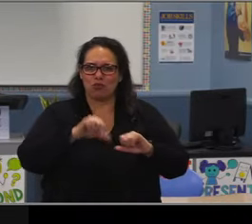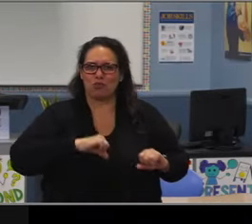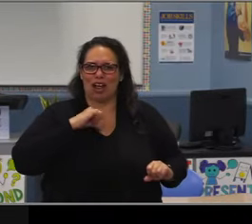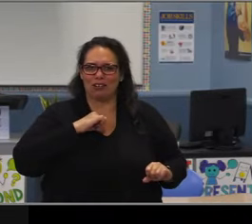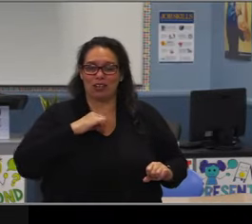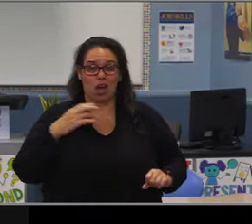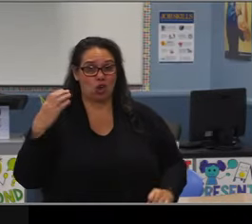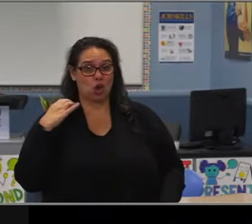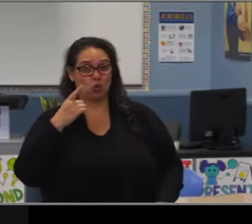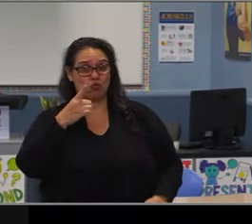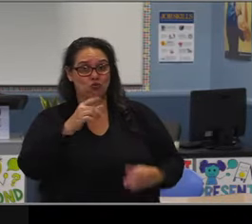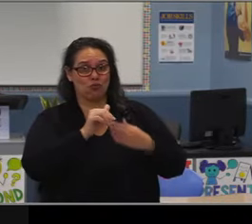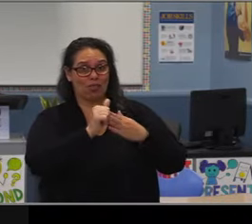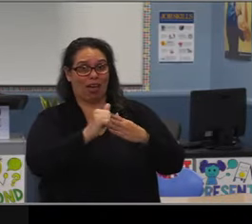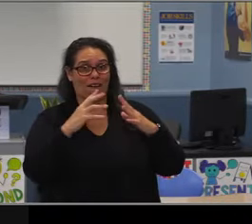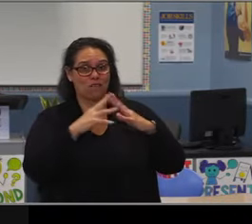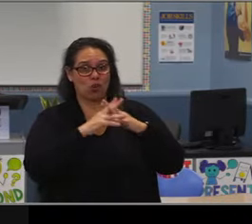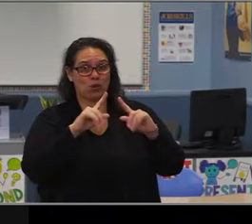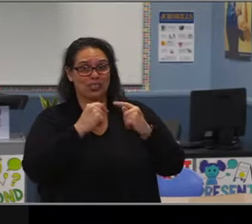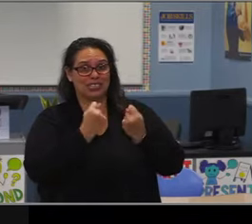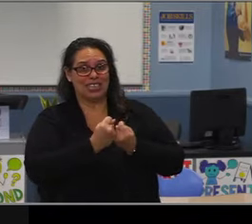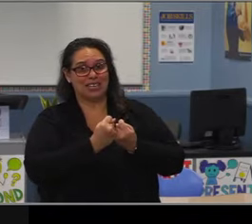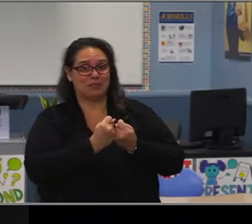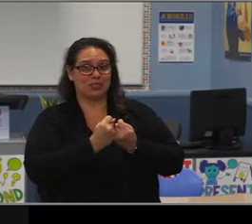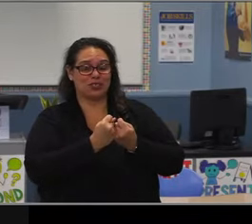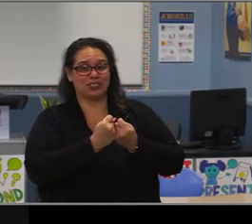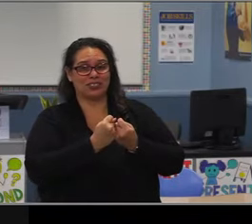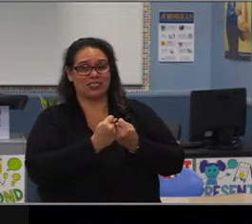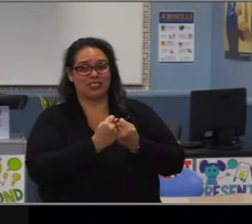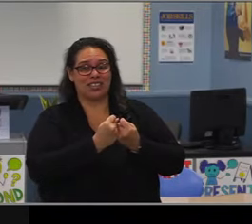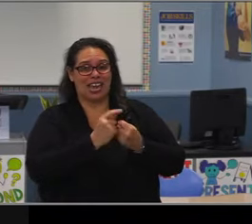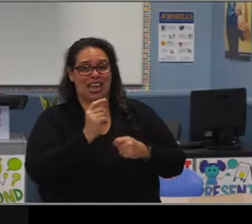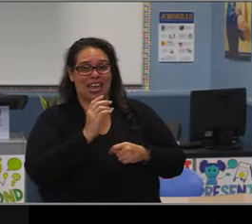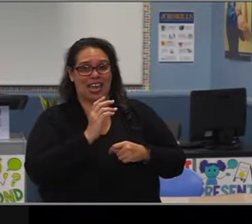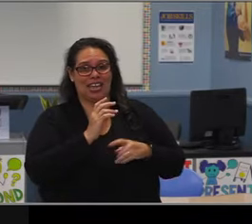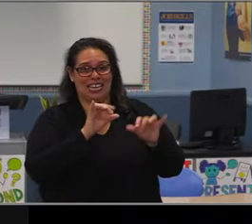You always have a witty little phrase or story,